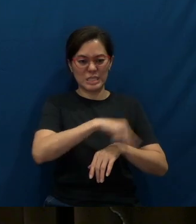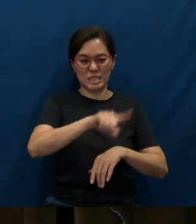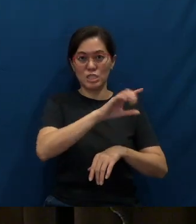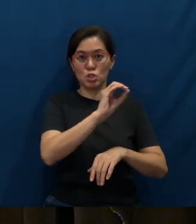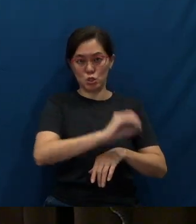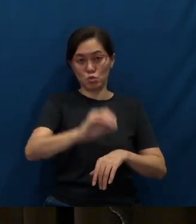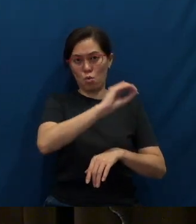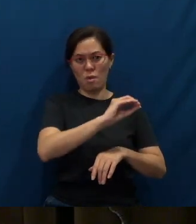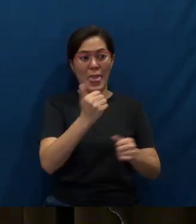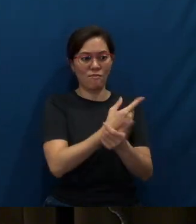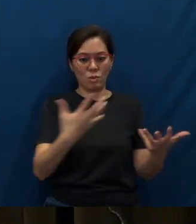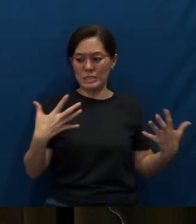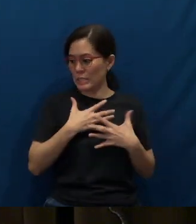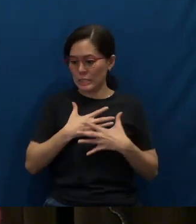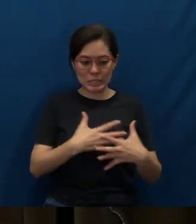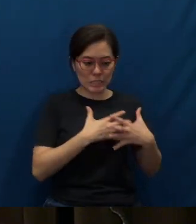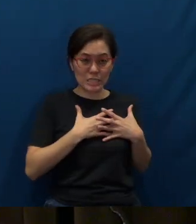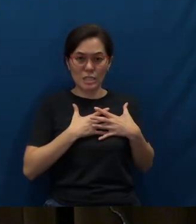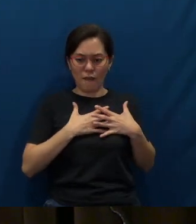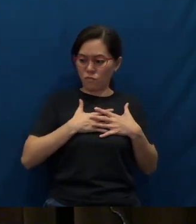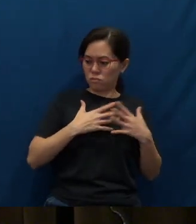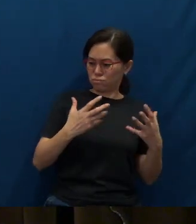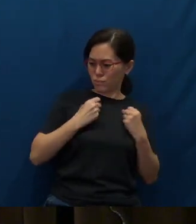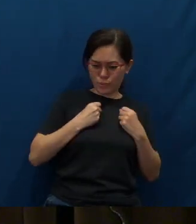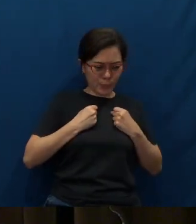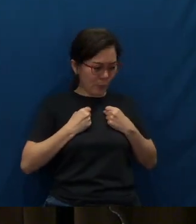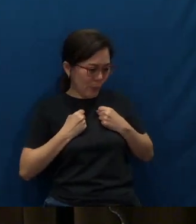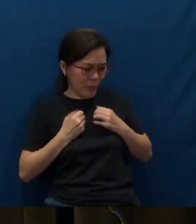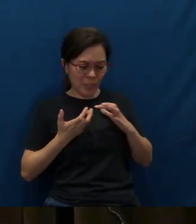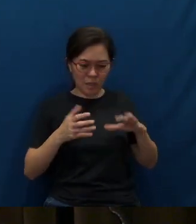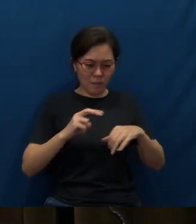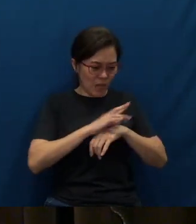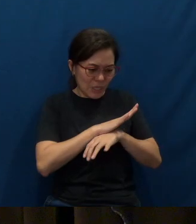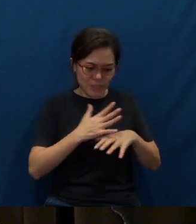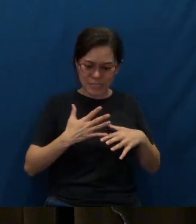Everyone was scared, scared of catching the virus, scared of dying from it.